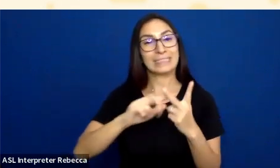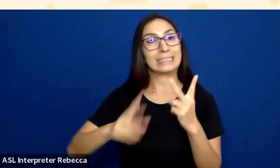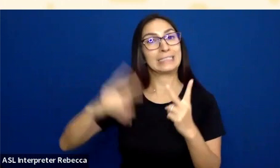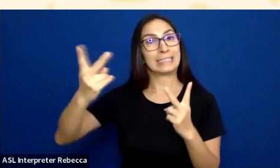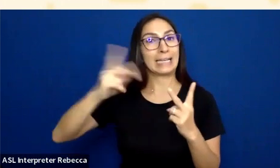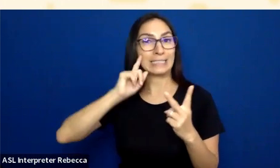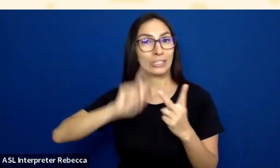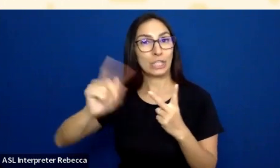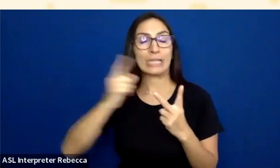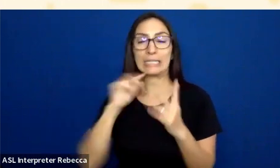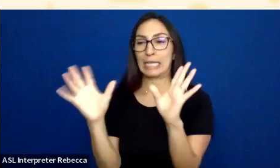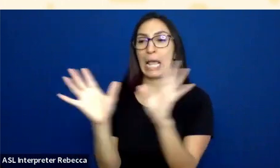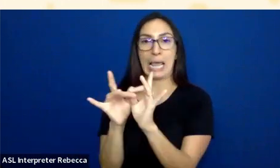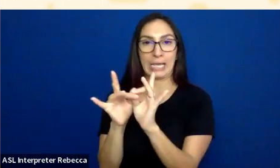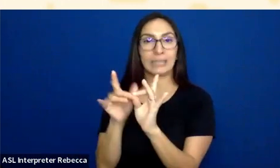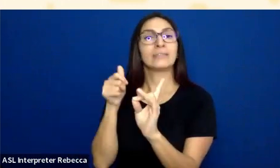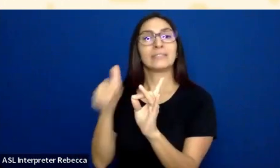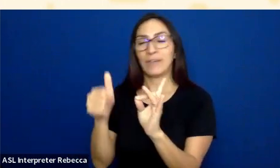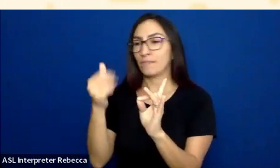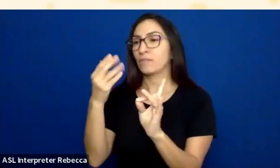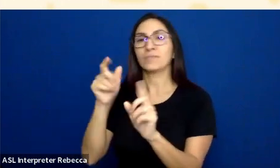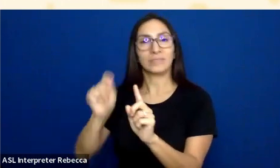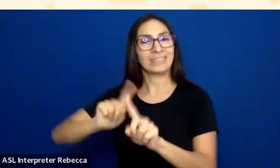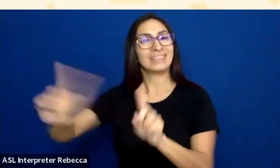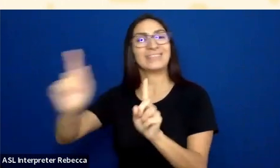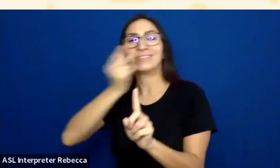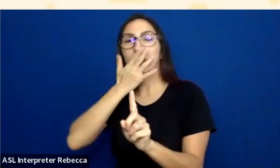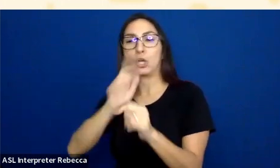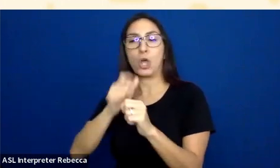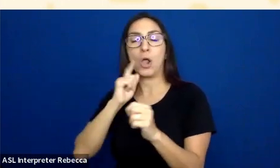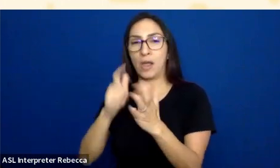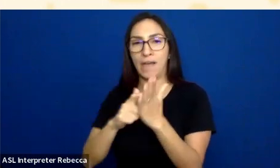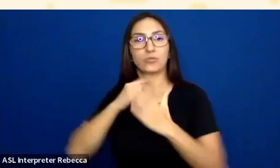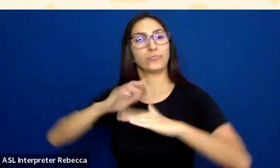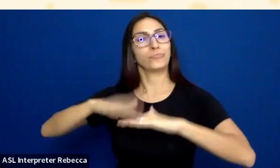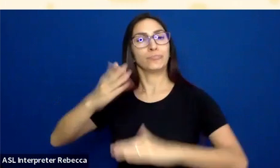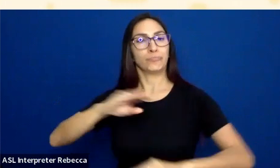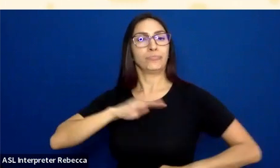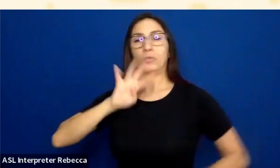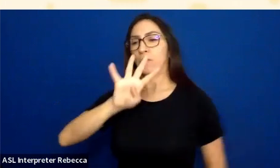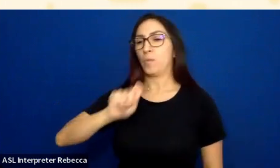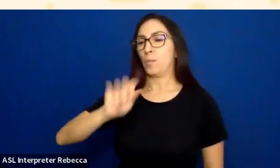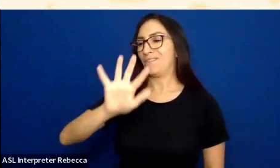So that also needs 4.5 to 1 contrast with its background.